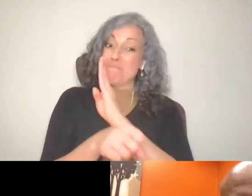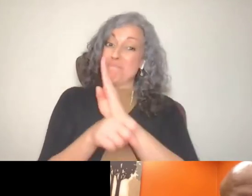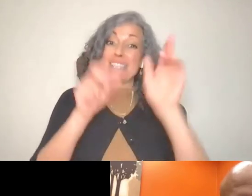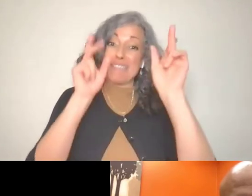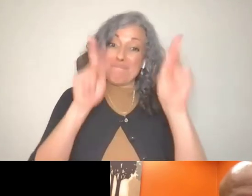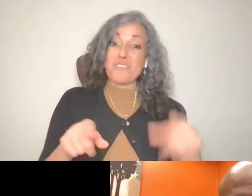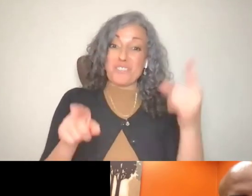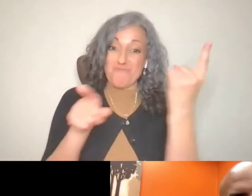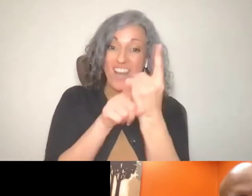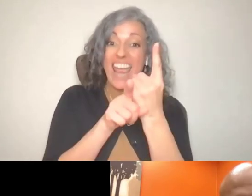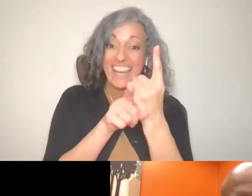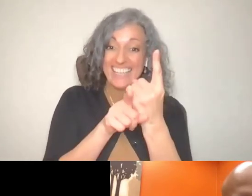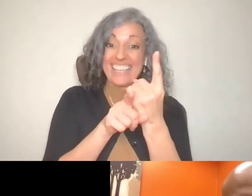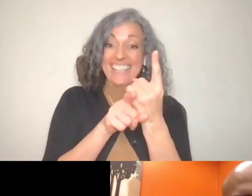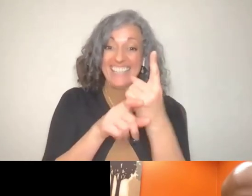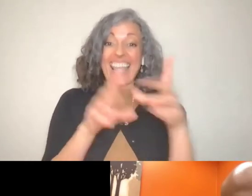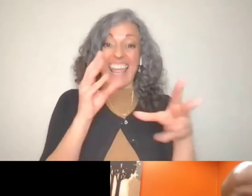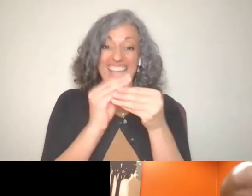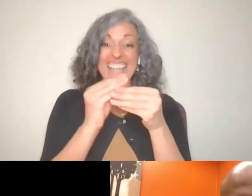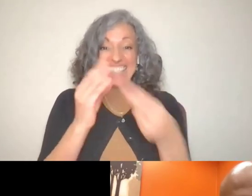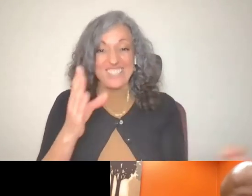in addition to joining us as an ambassador,